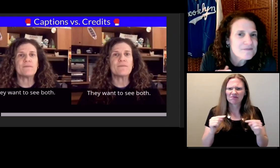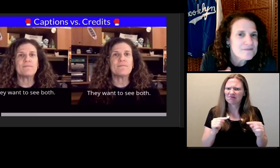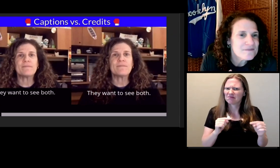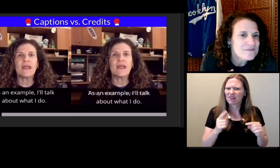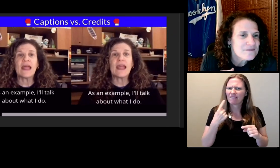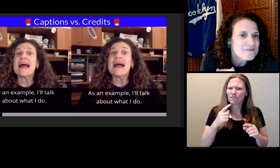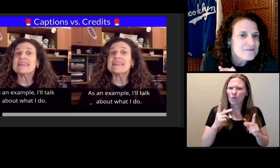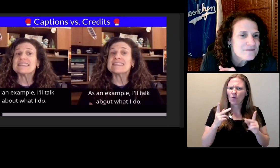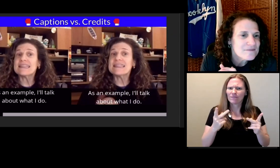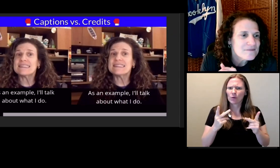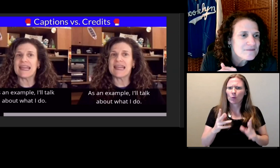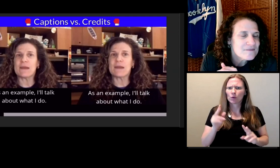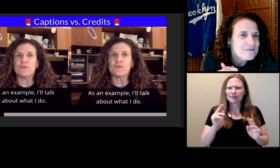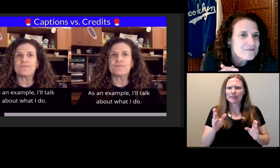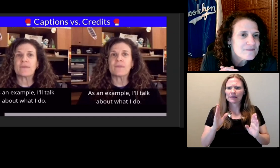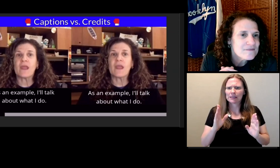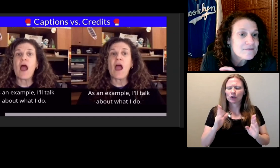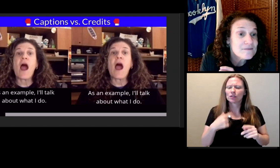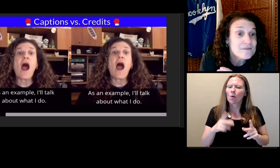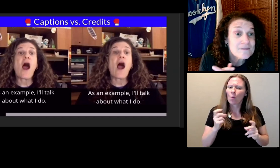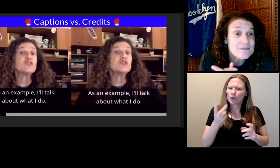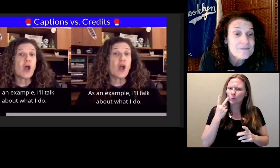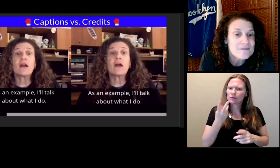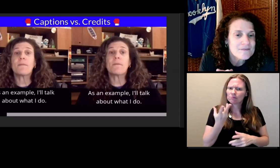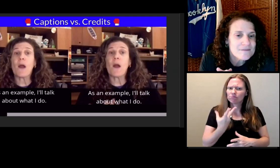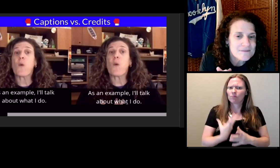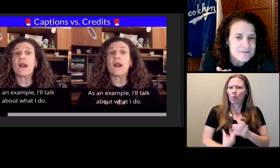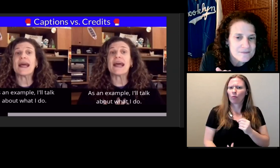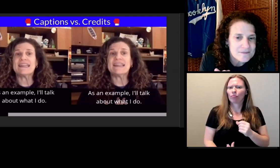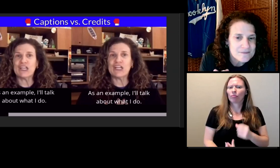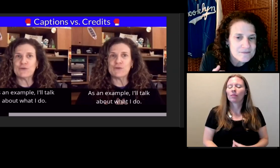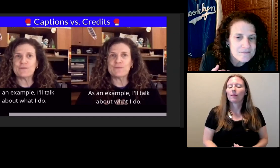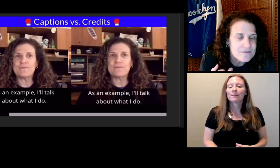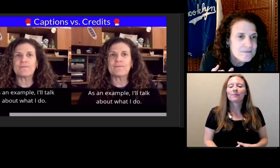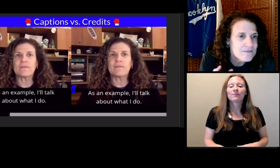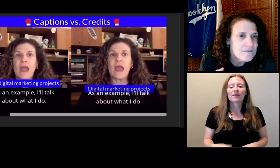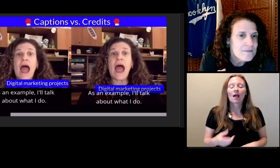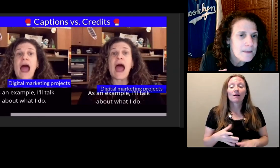As an example, I'll talk about what I do.